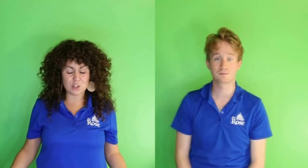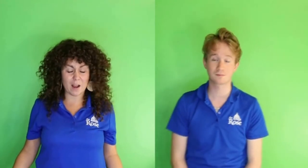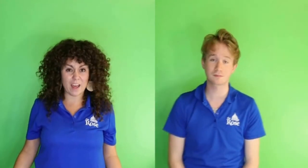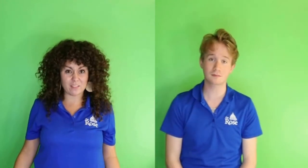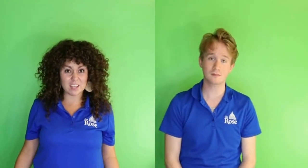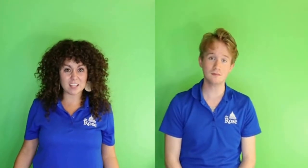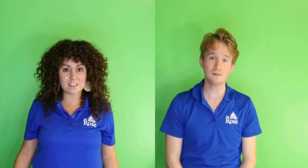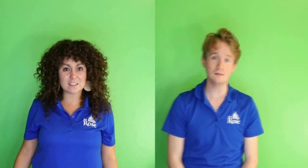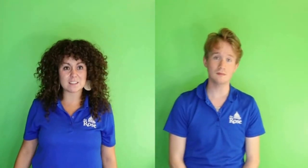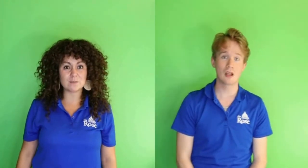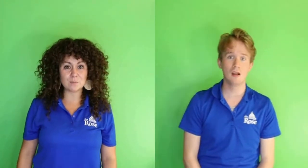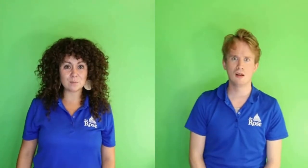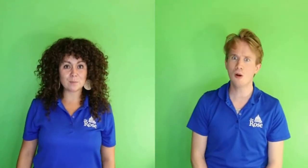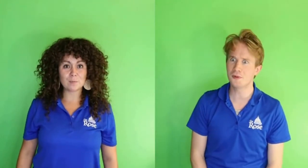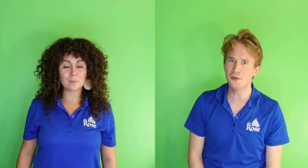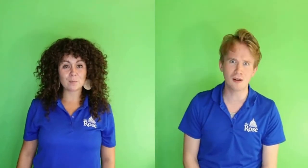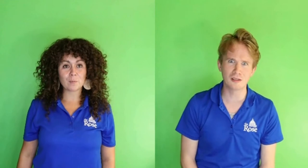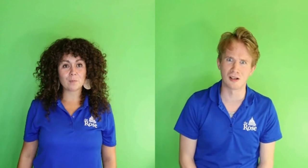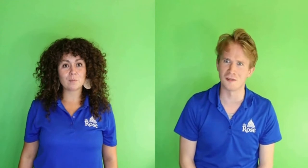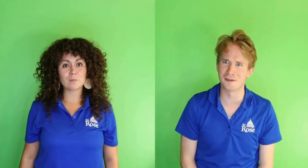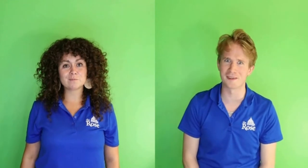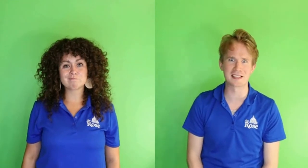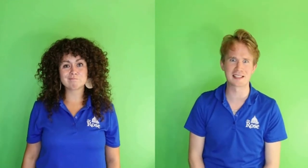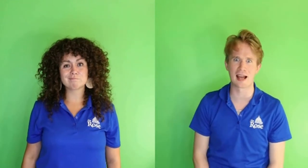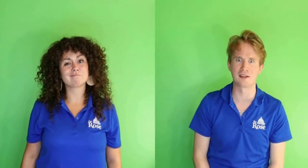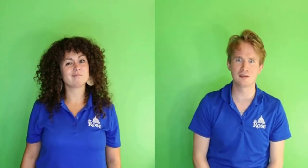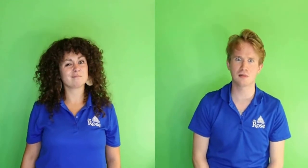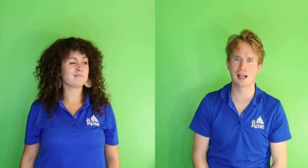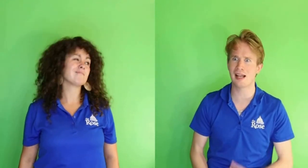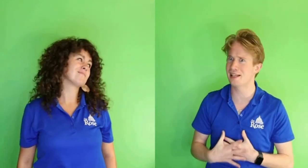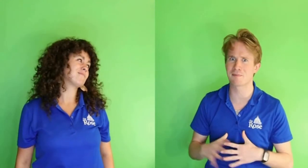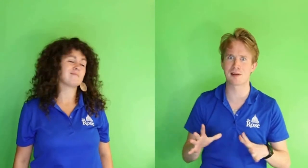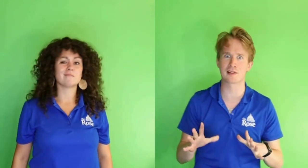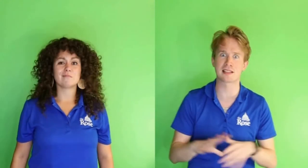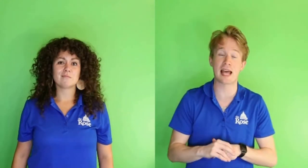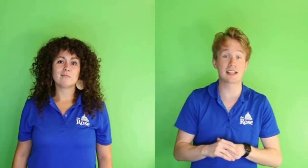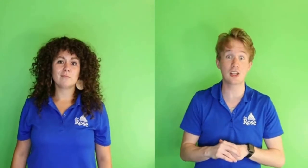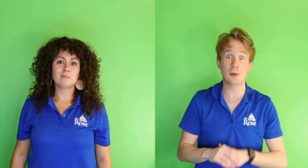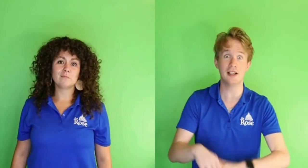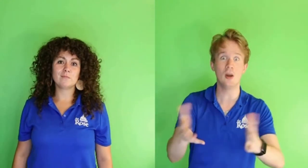You could show how heavy it is Oh, you are all very sad. Oh, I can't bear to see that. Tell you what.